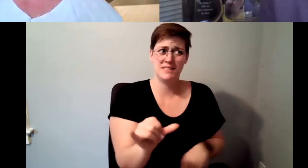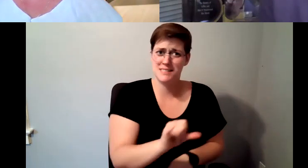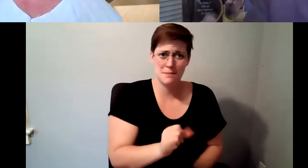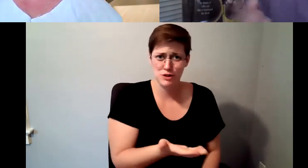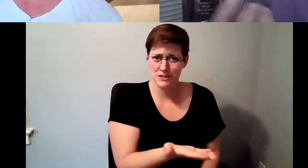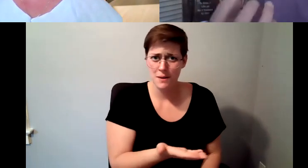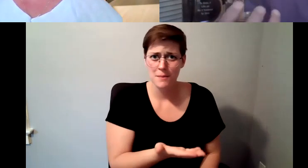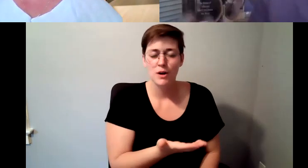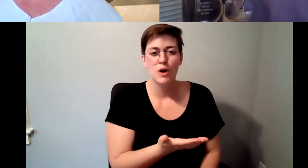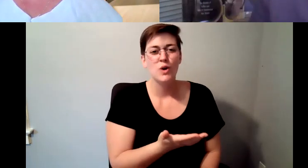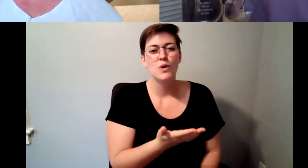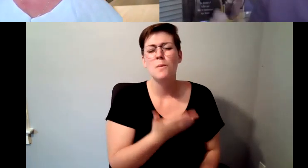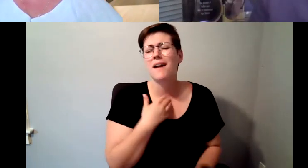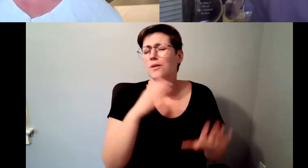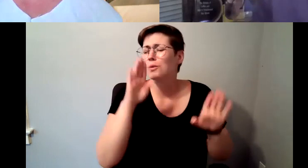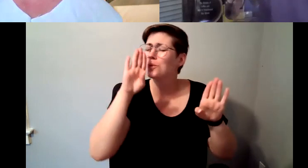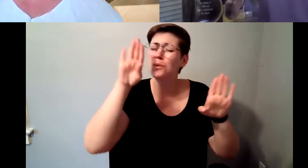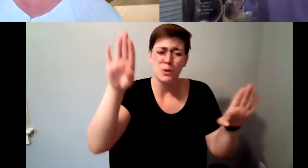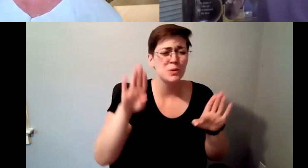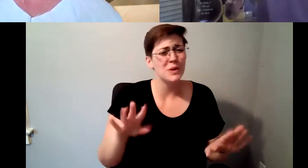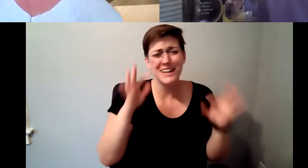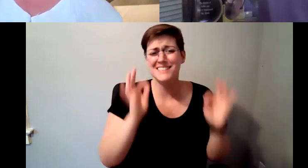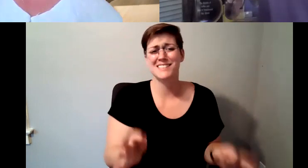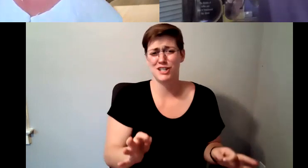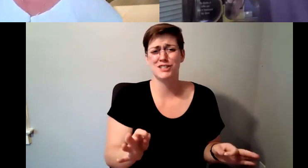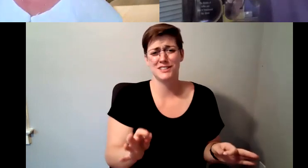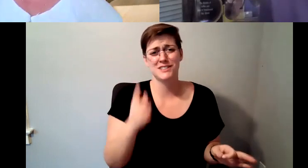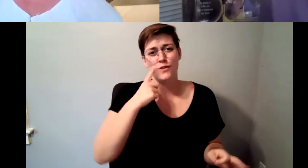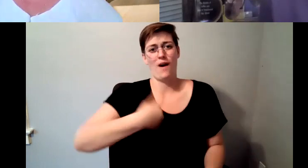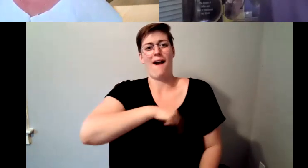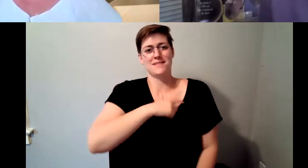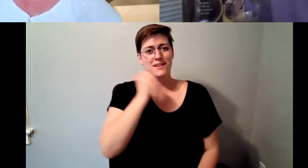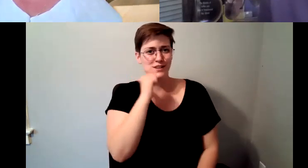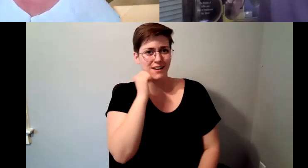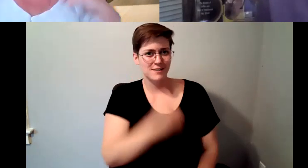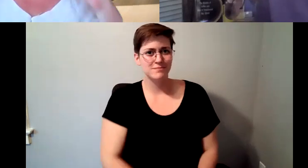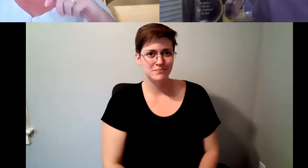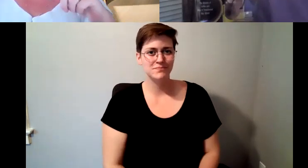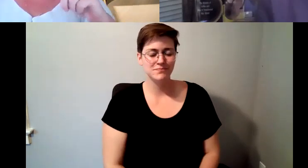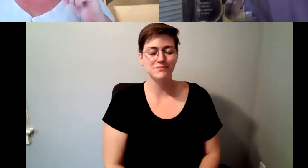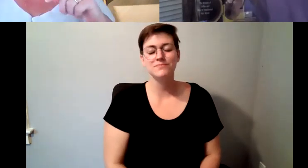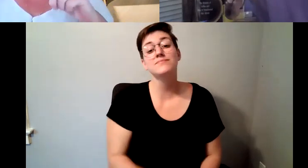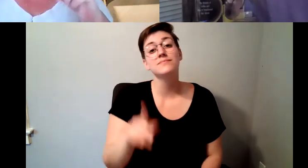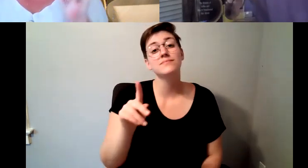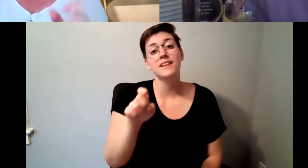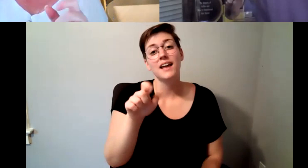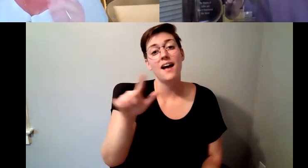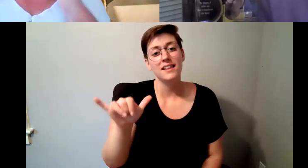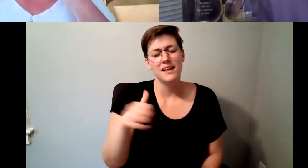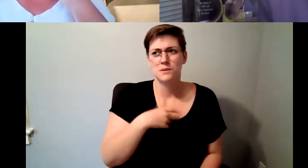on behalf of us consumers every deck. Kelly Redder: It was just a fabulous resource, because once I started in one section of the